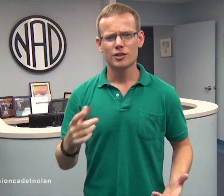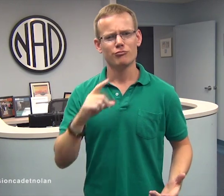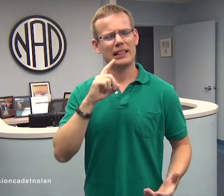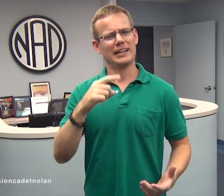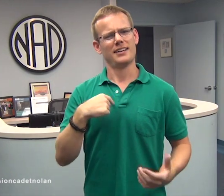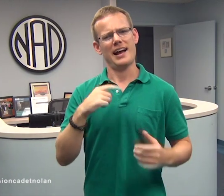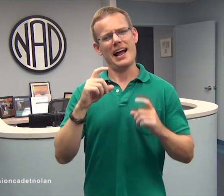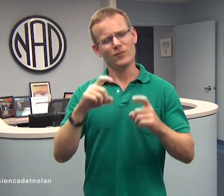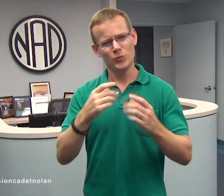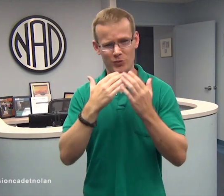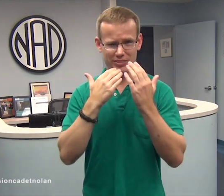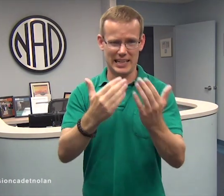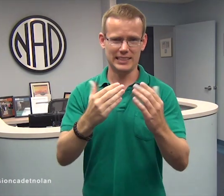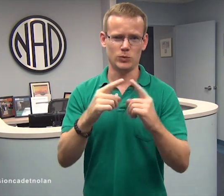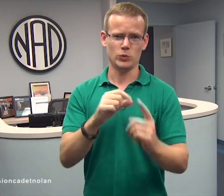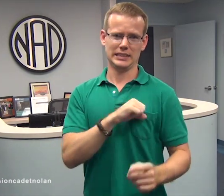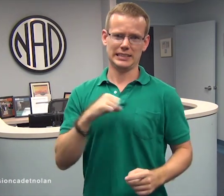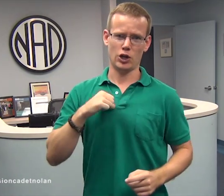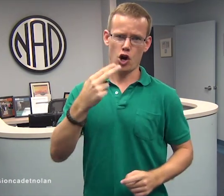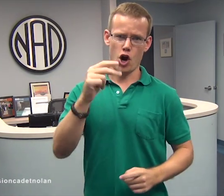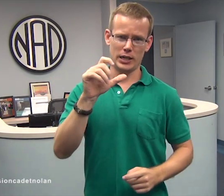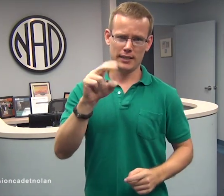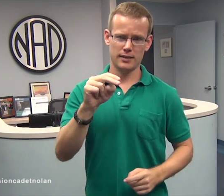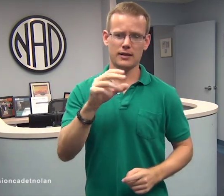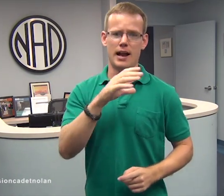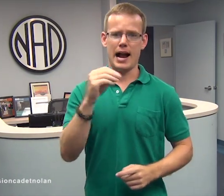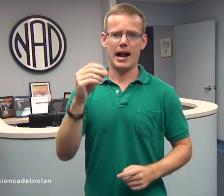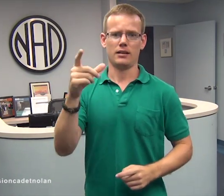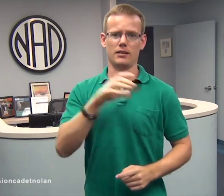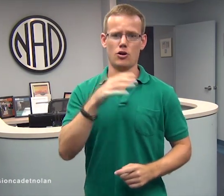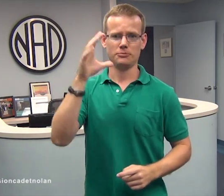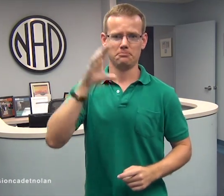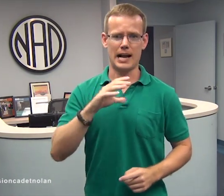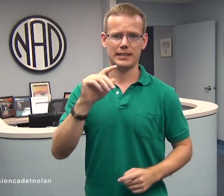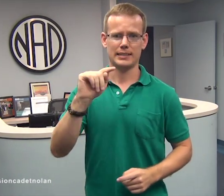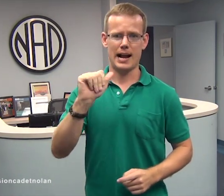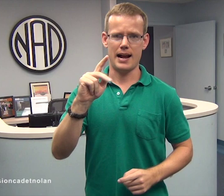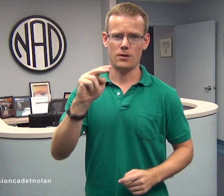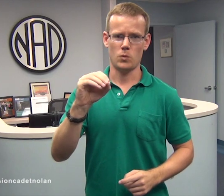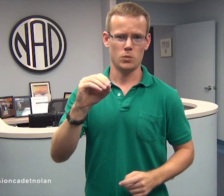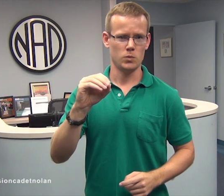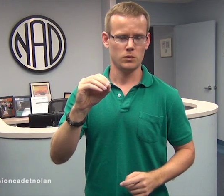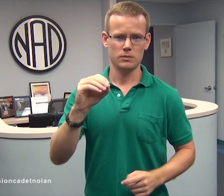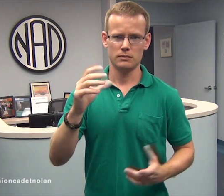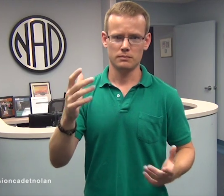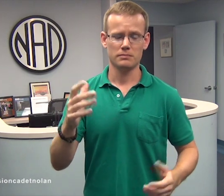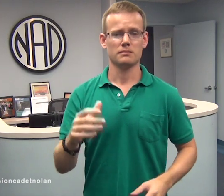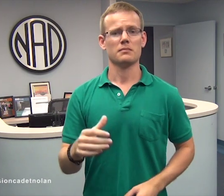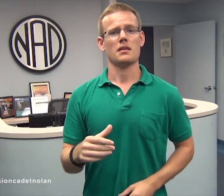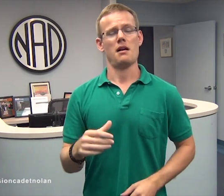I cannot say enough how thankful I am for Senator Harkin and Congressman Takano